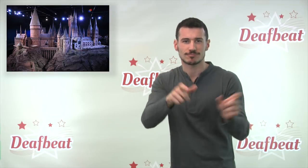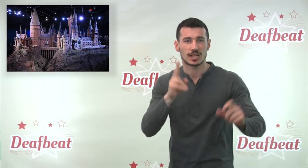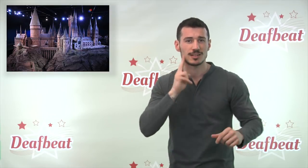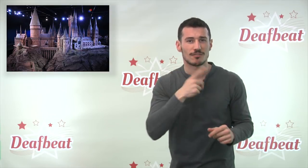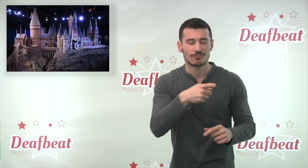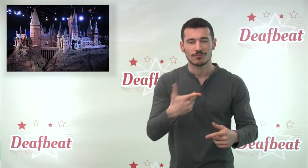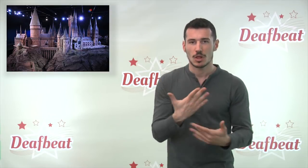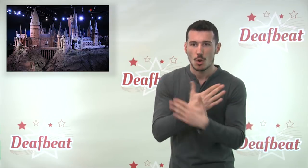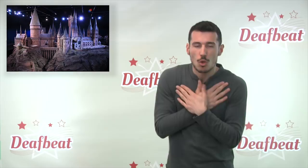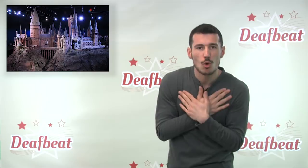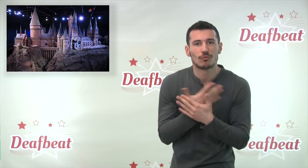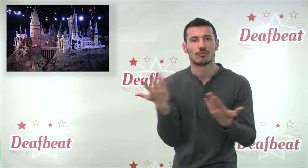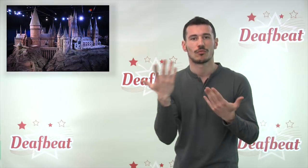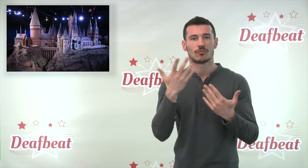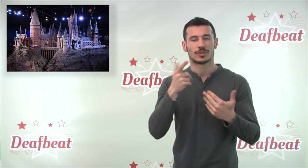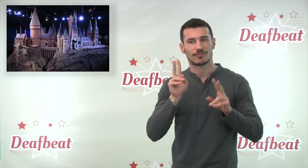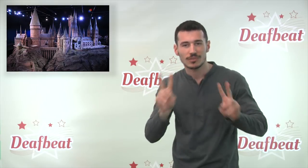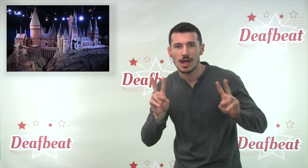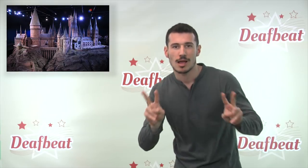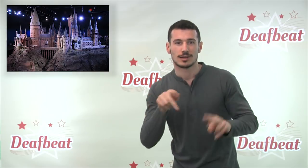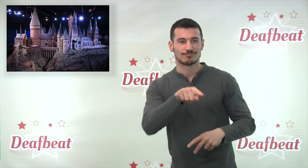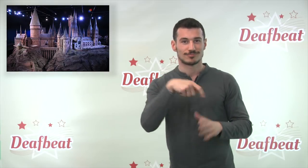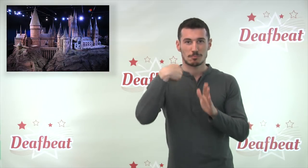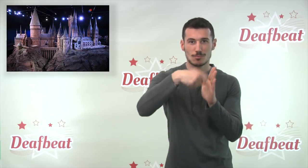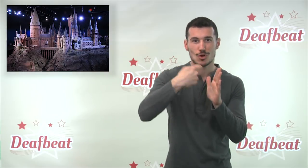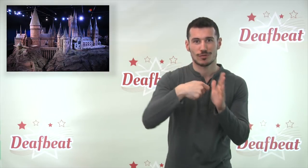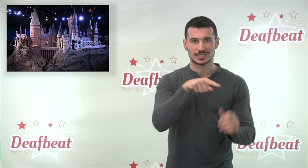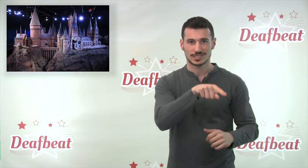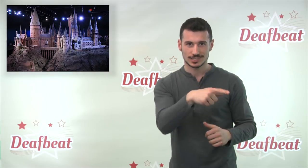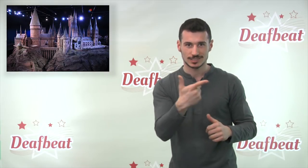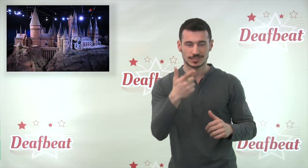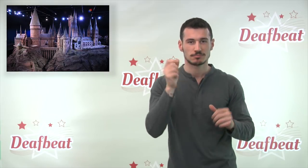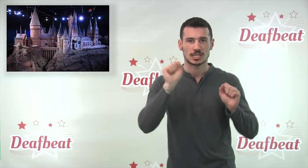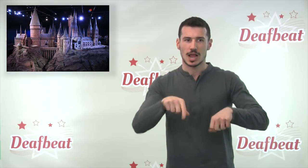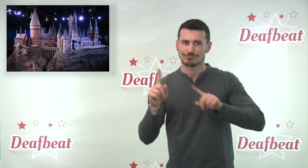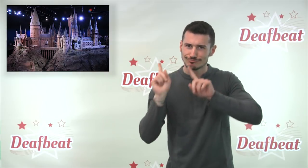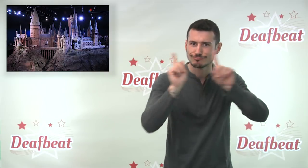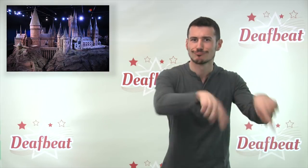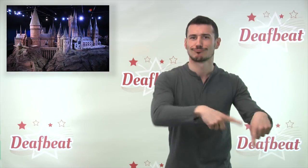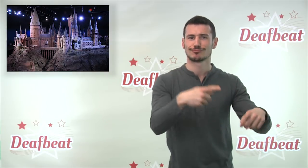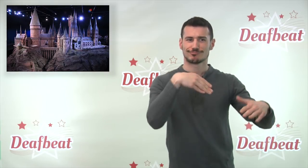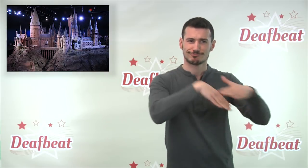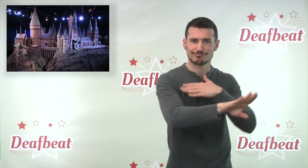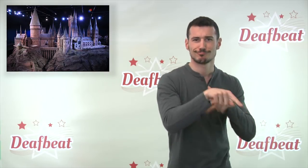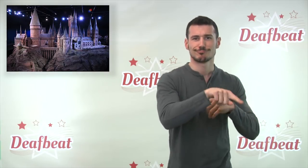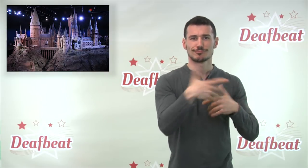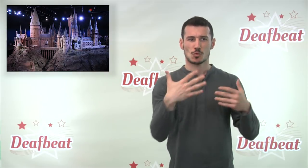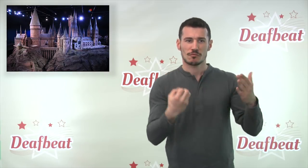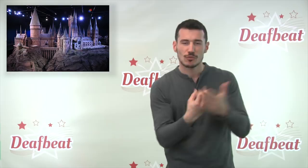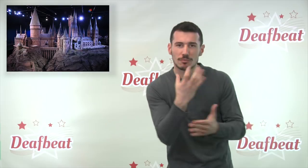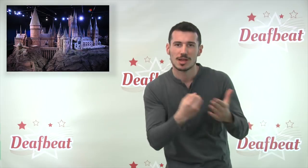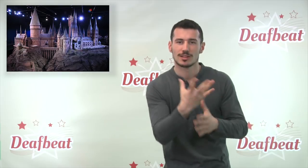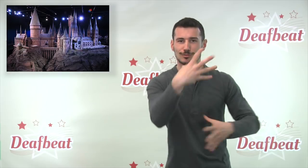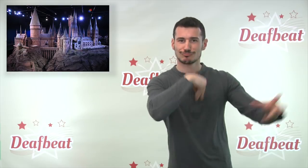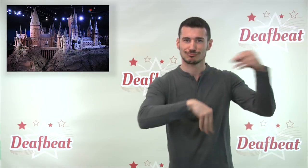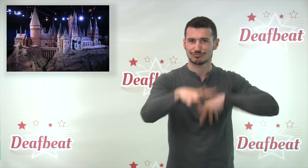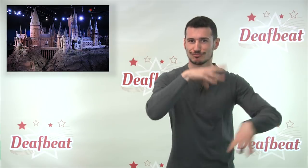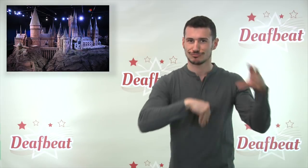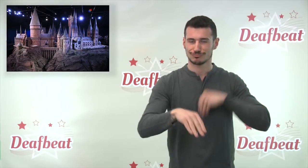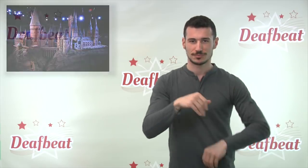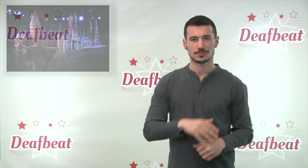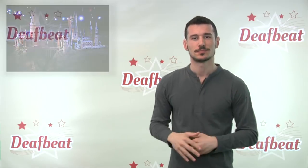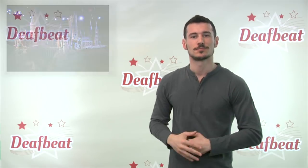with her experience and recommends all Deaf Harry Potter fans to visit there!